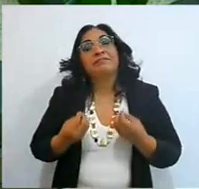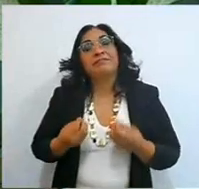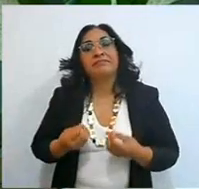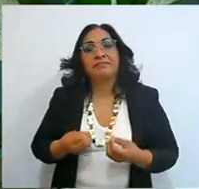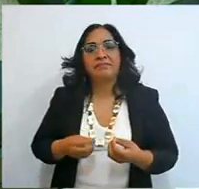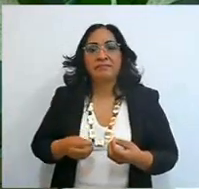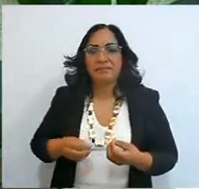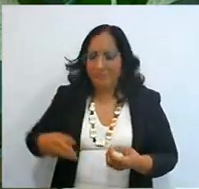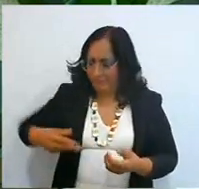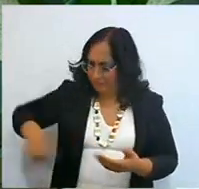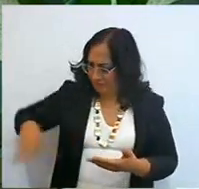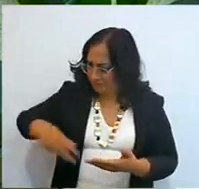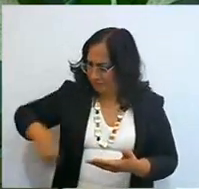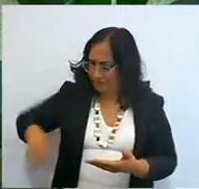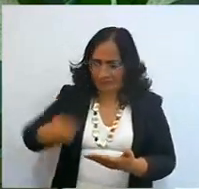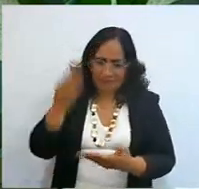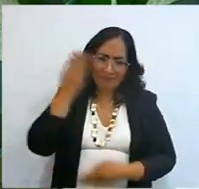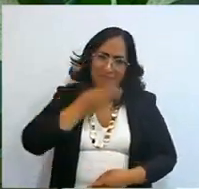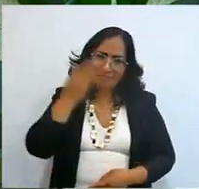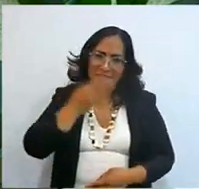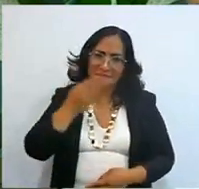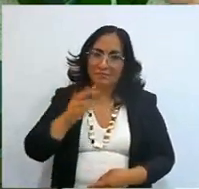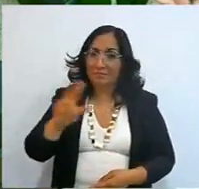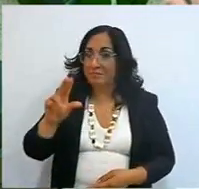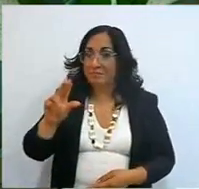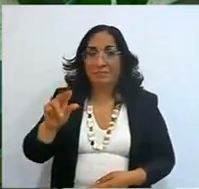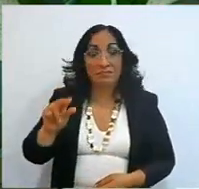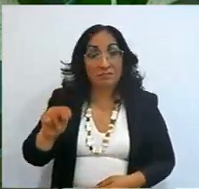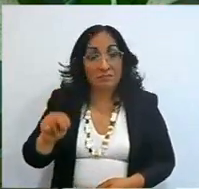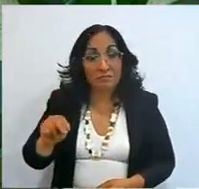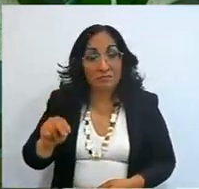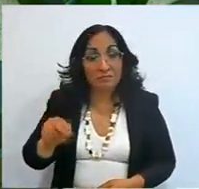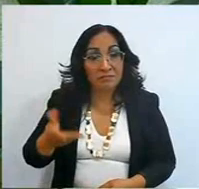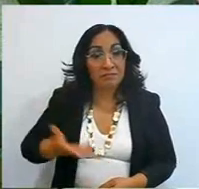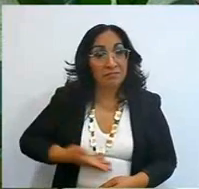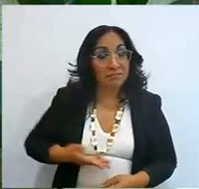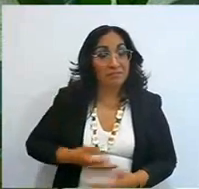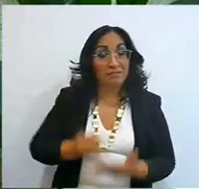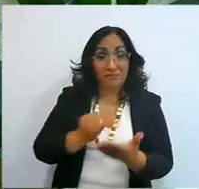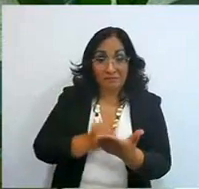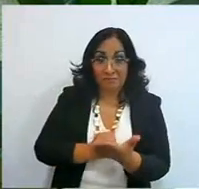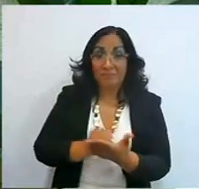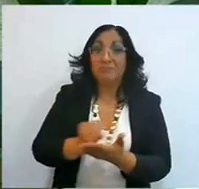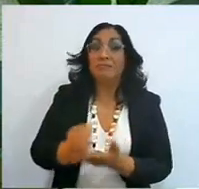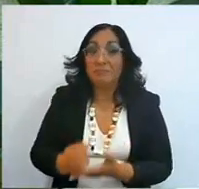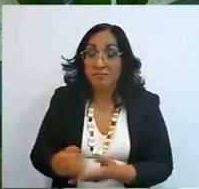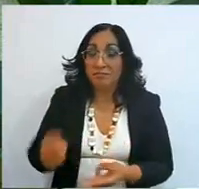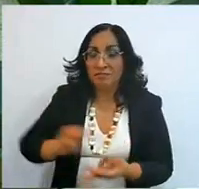I am going to consult it here, no no no, now, you have to decide at the moment, and there is a sense like a spiritual,